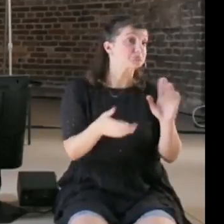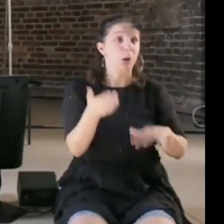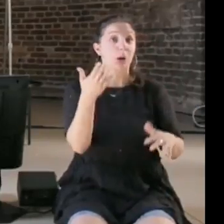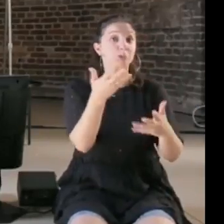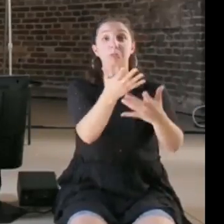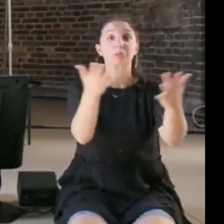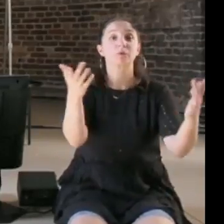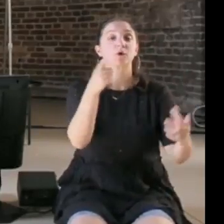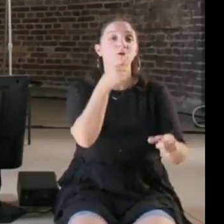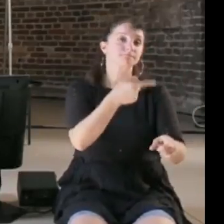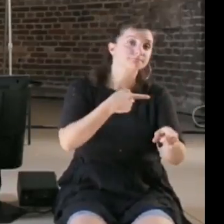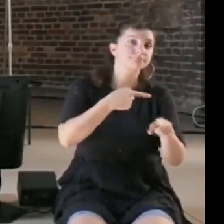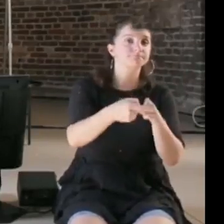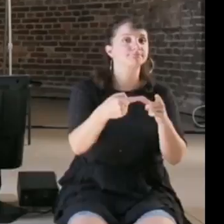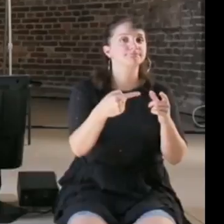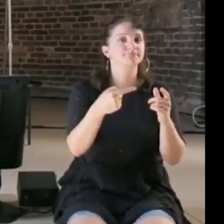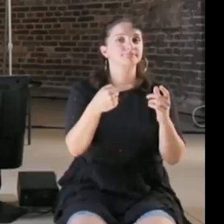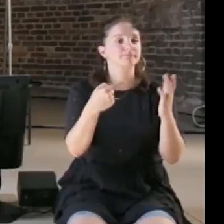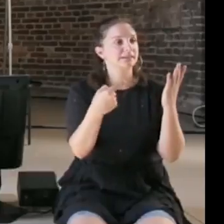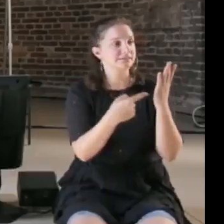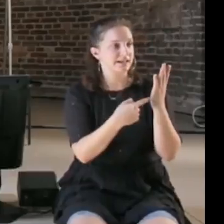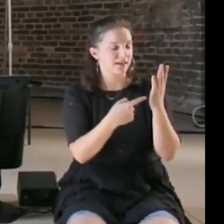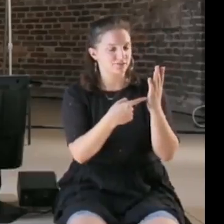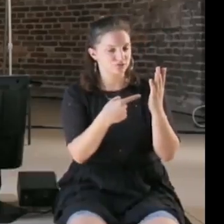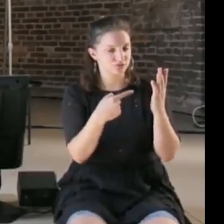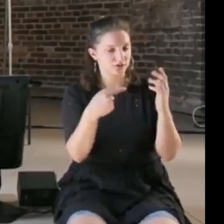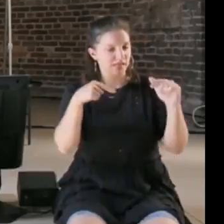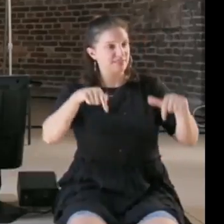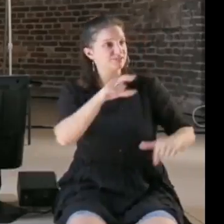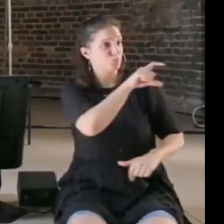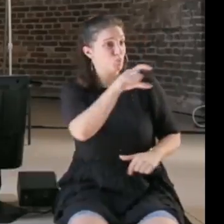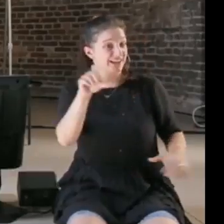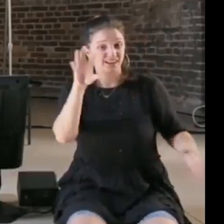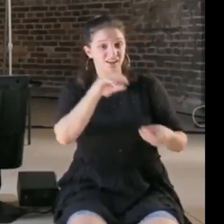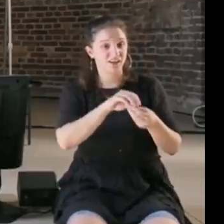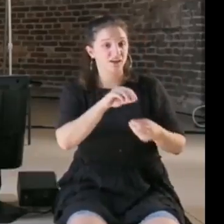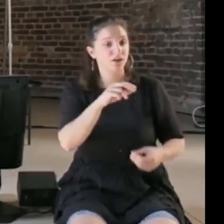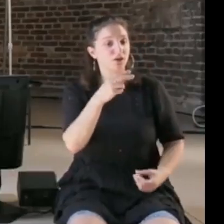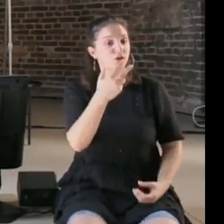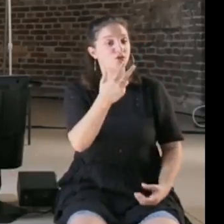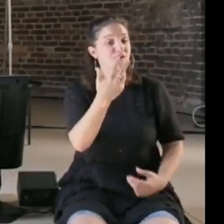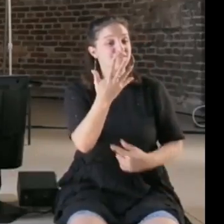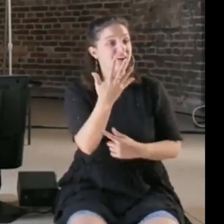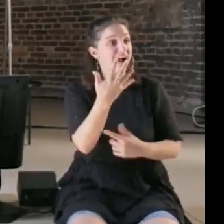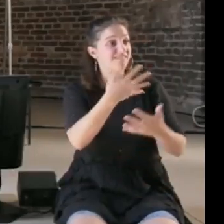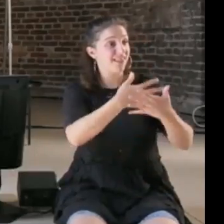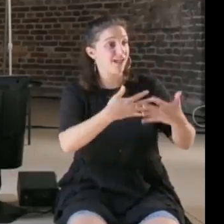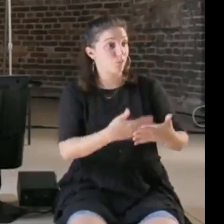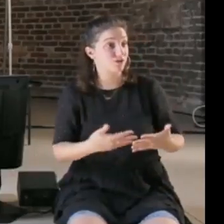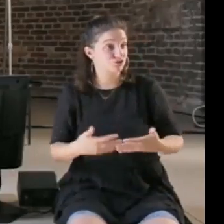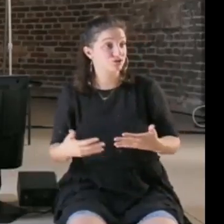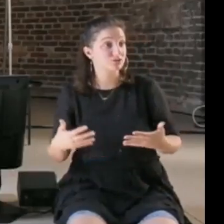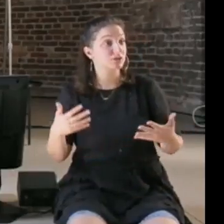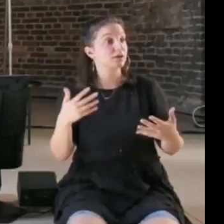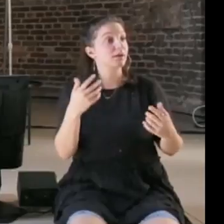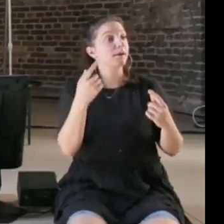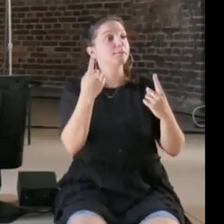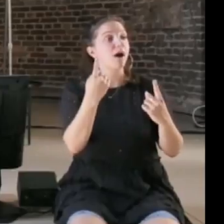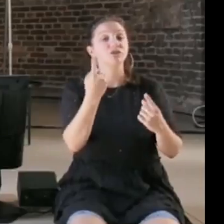and they spoke 35 or 38 languages, but they were experts in many, many more things, and